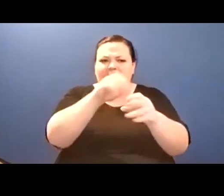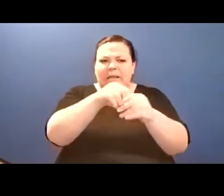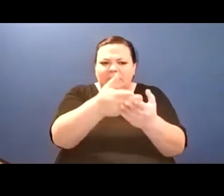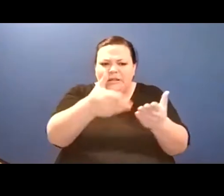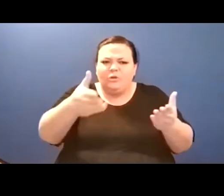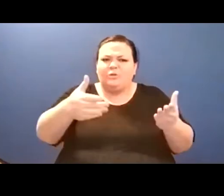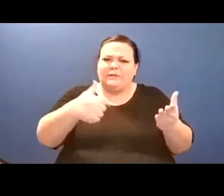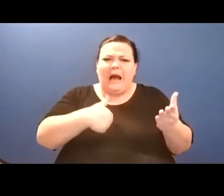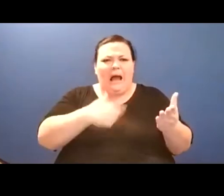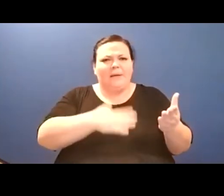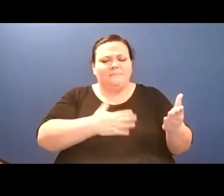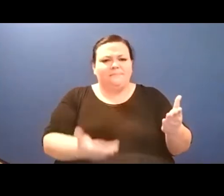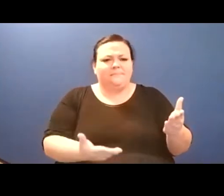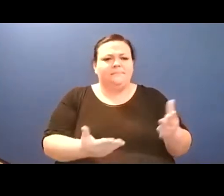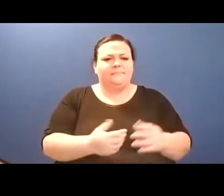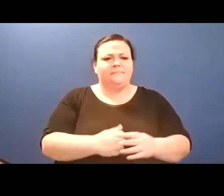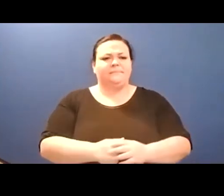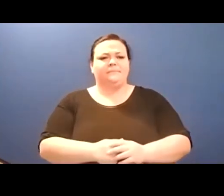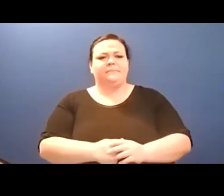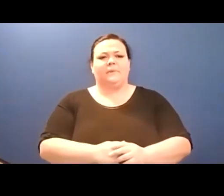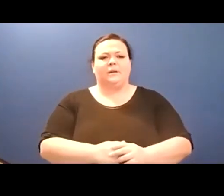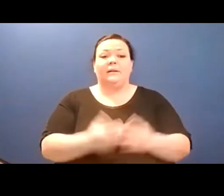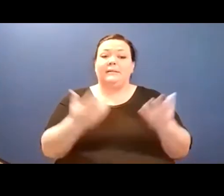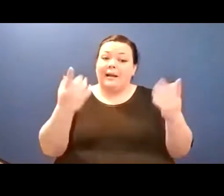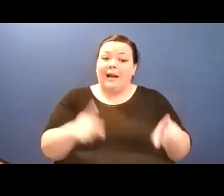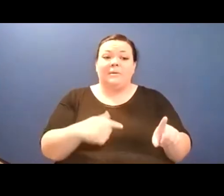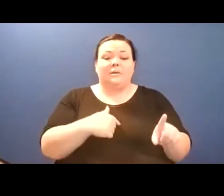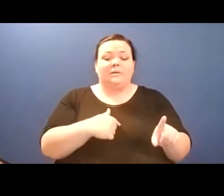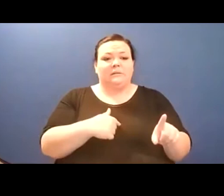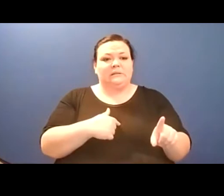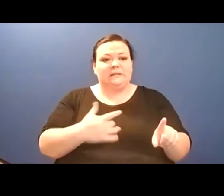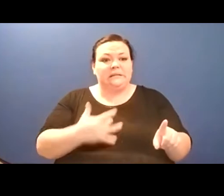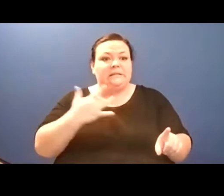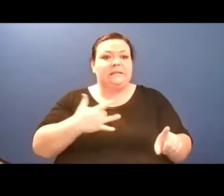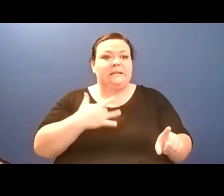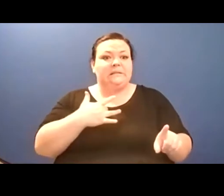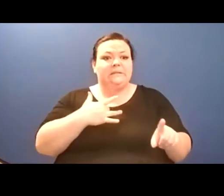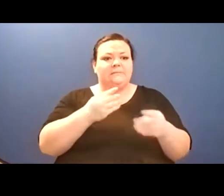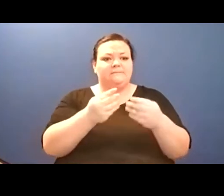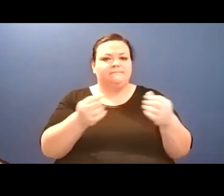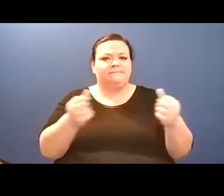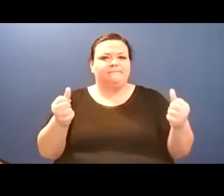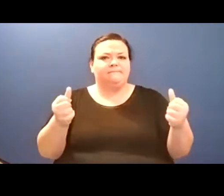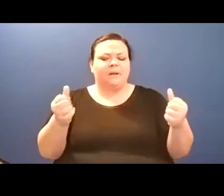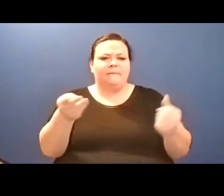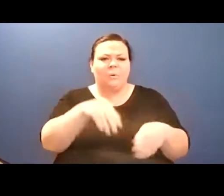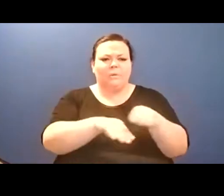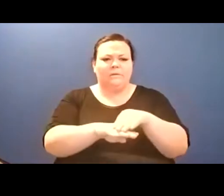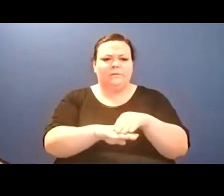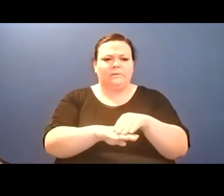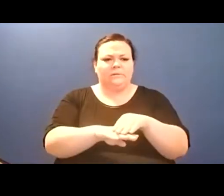erratic.// Terror takes them.// The air is filled with amazing becomings. Marquezian butterflies.//